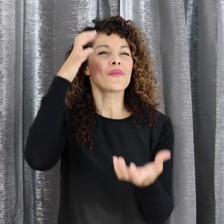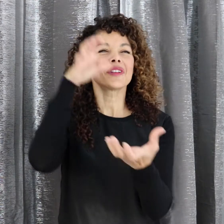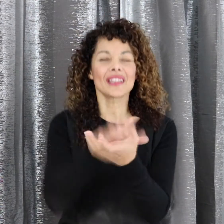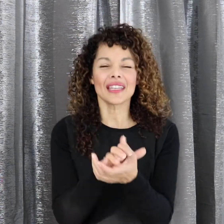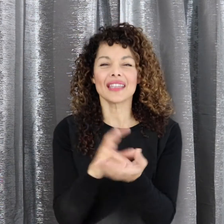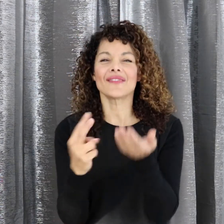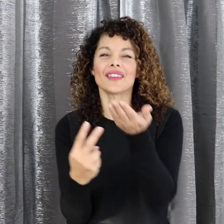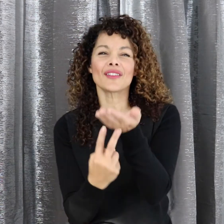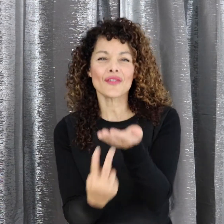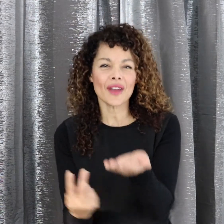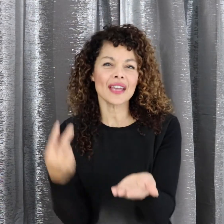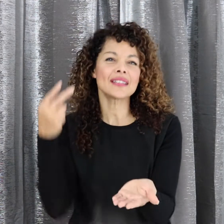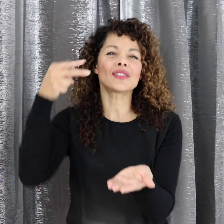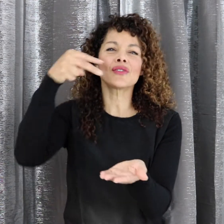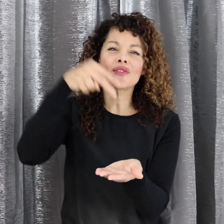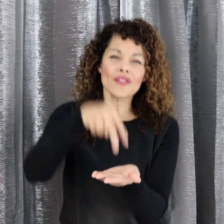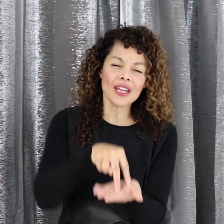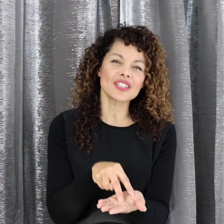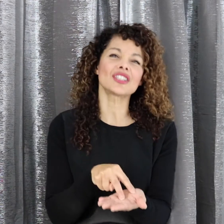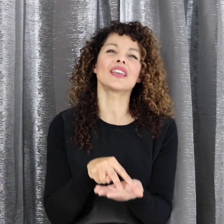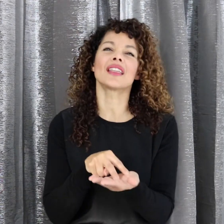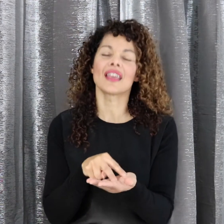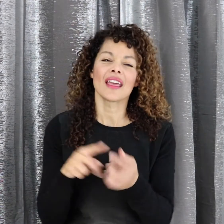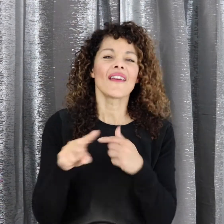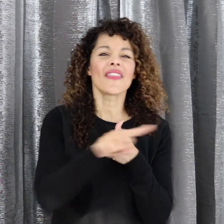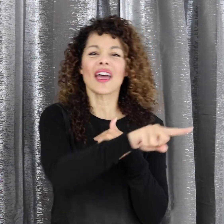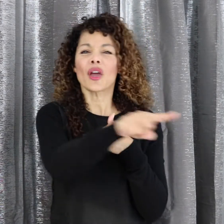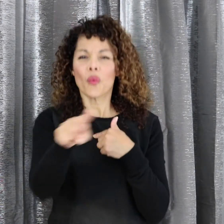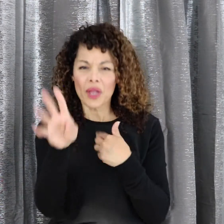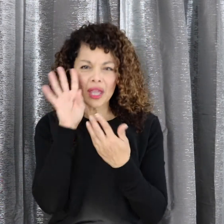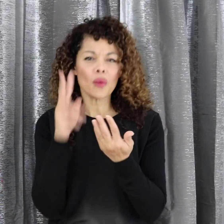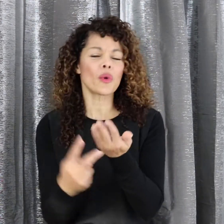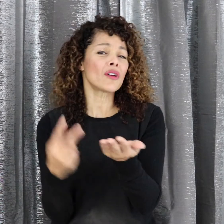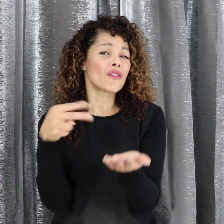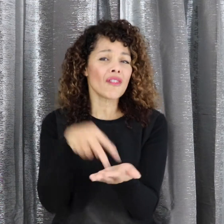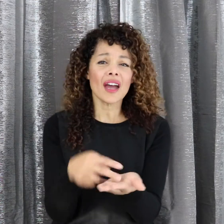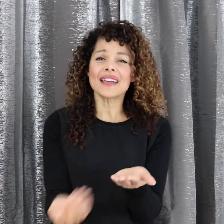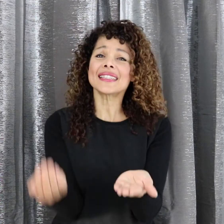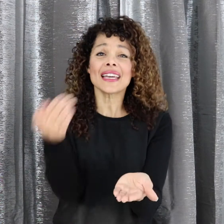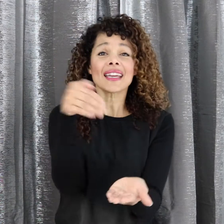I believe in the resurrection That we will rise again